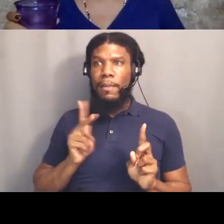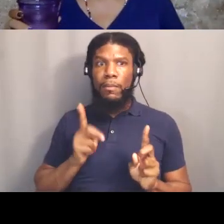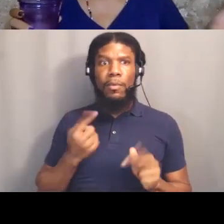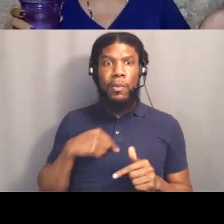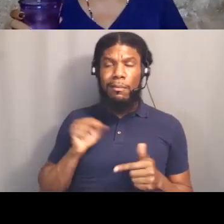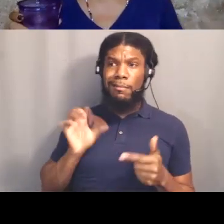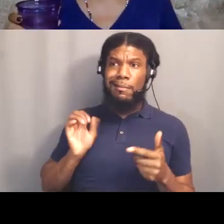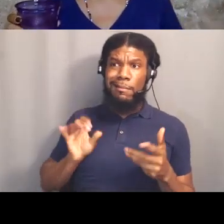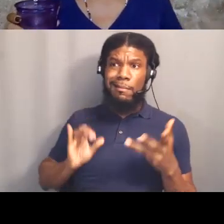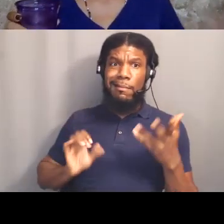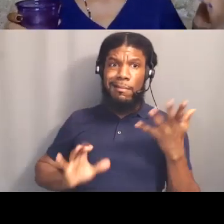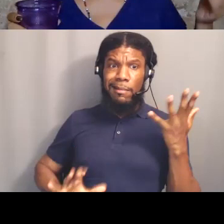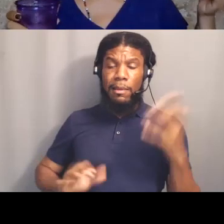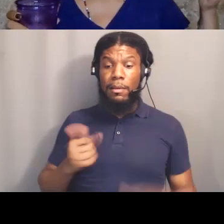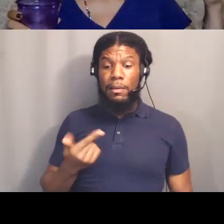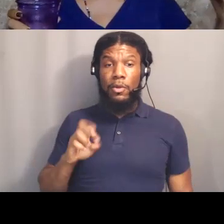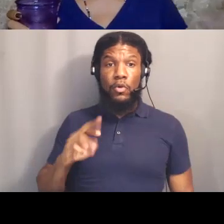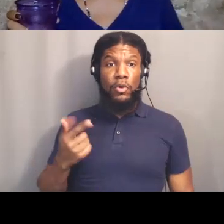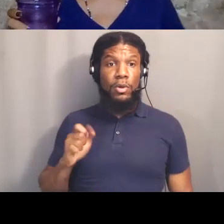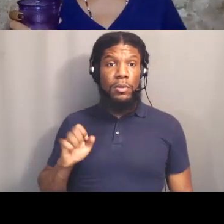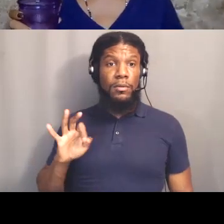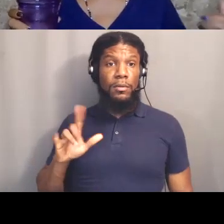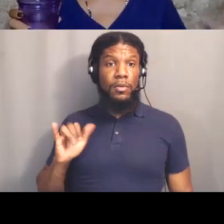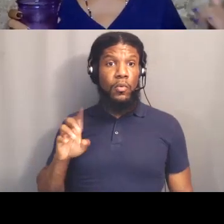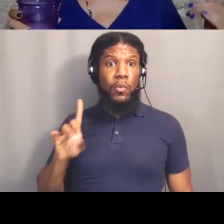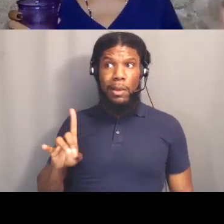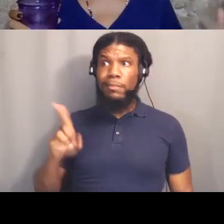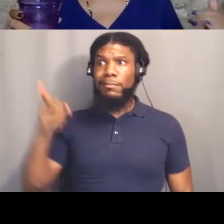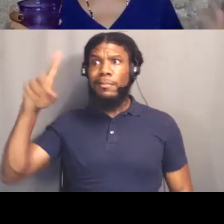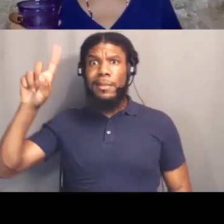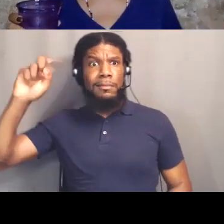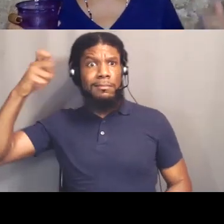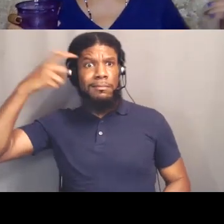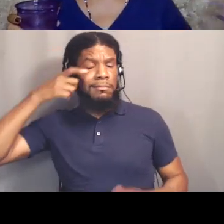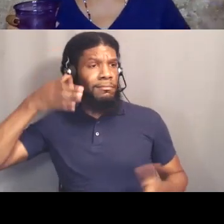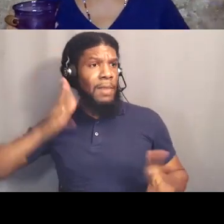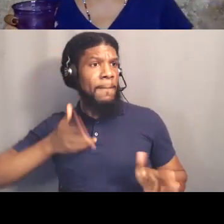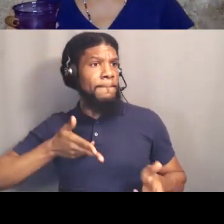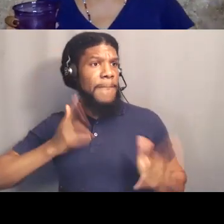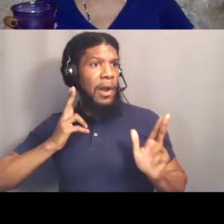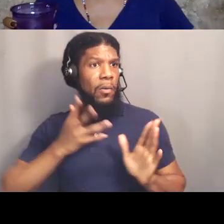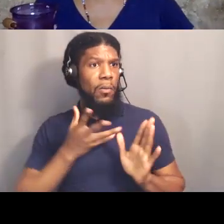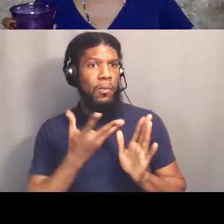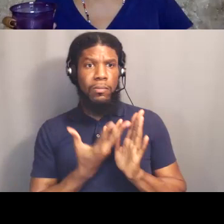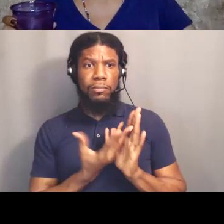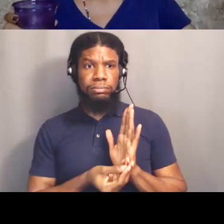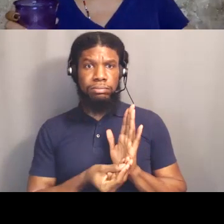maybe not by name but if we think about living under a system of policing that descends from slave catching